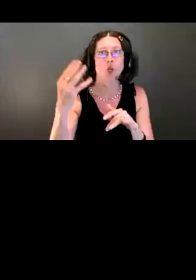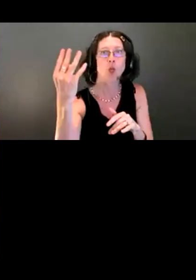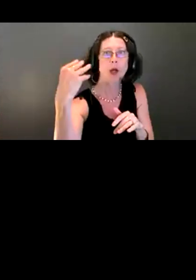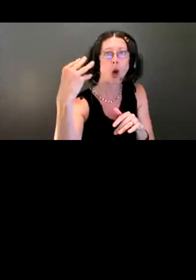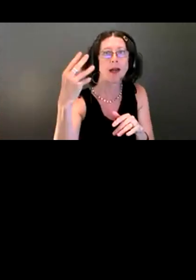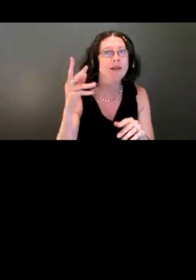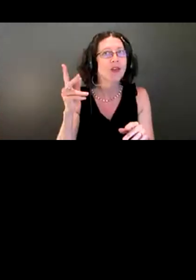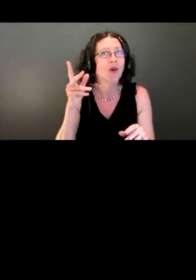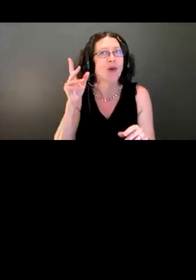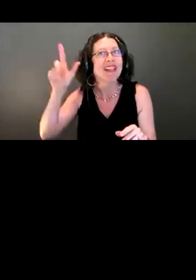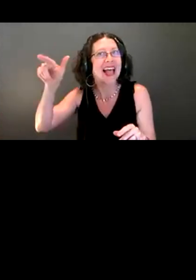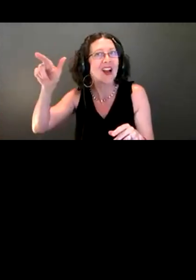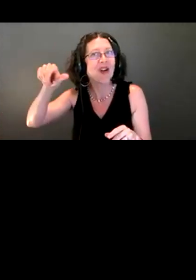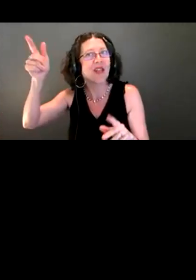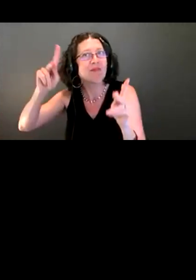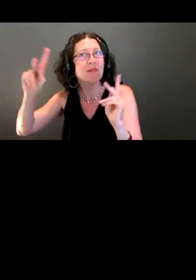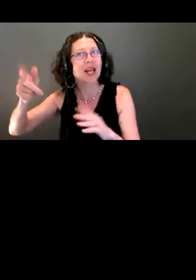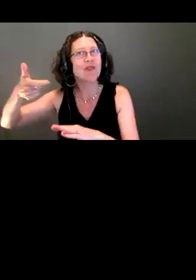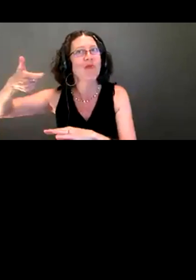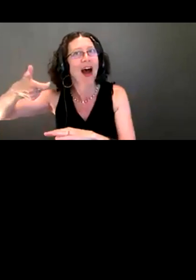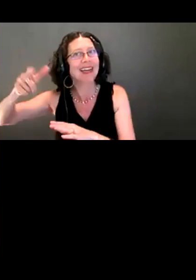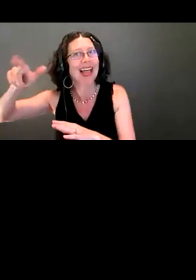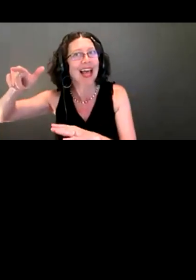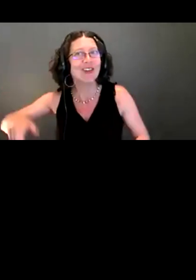We'll be reminding you now, and we'll also be reminding everyone